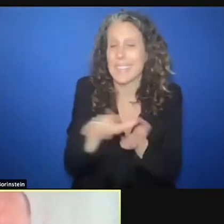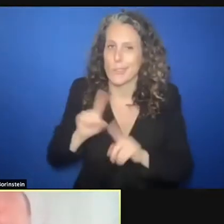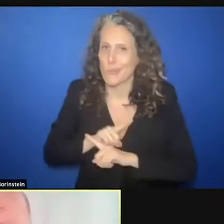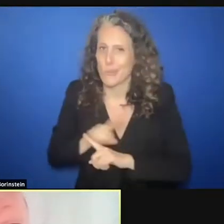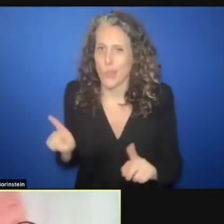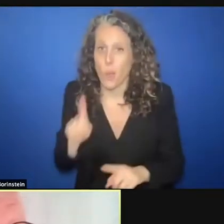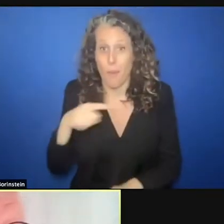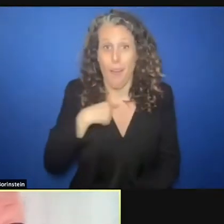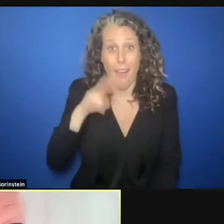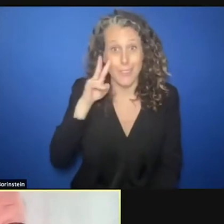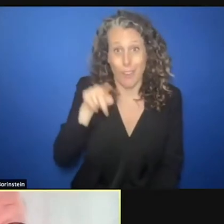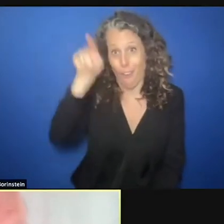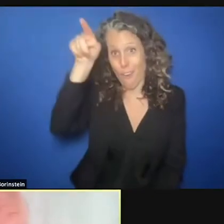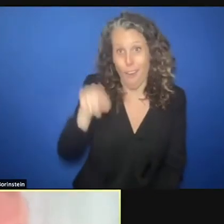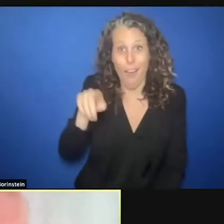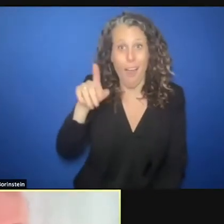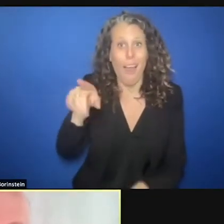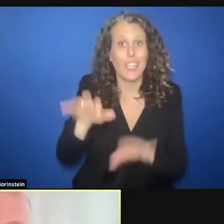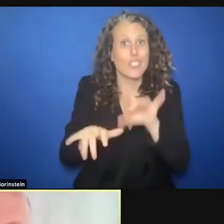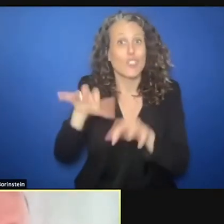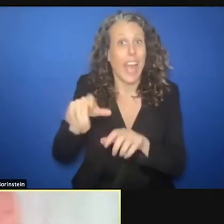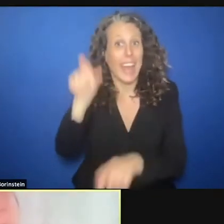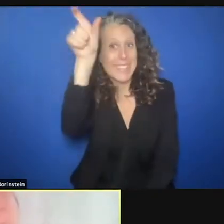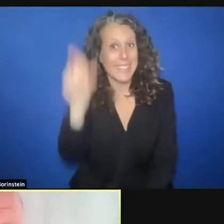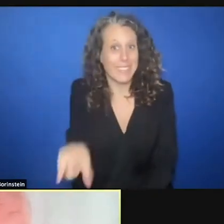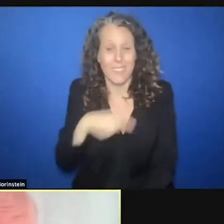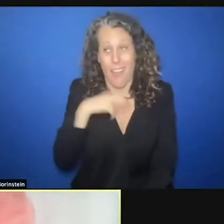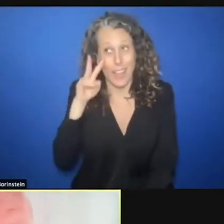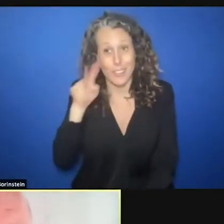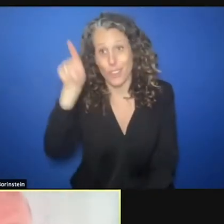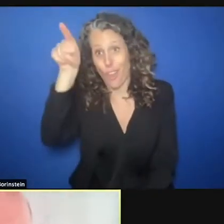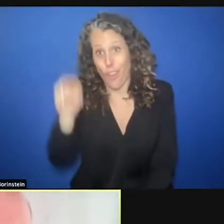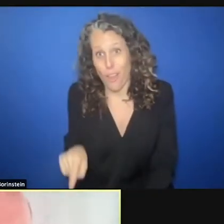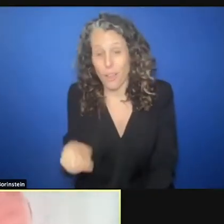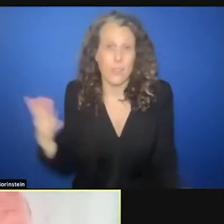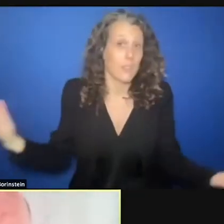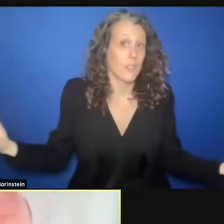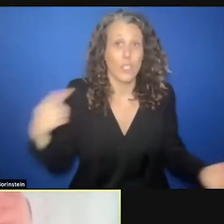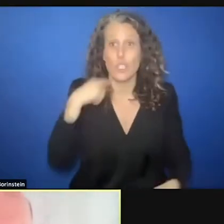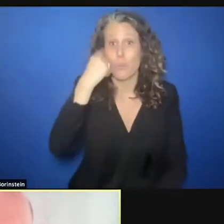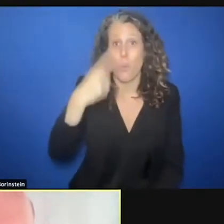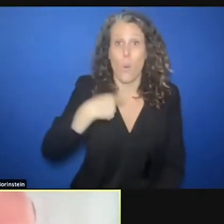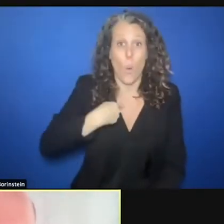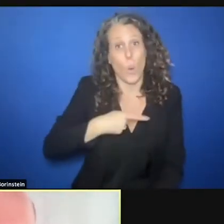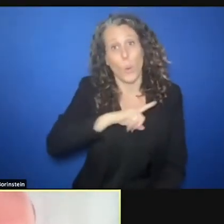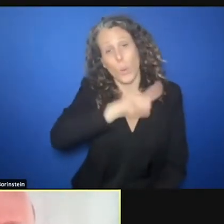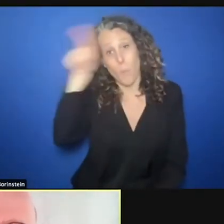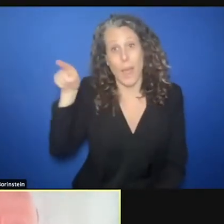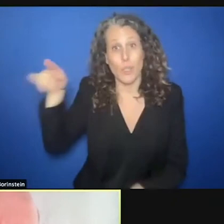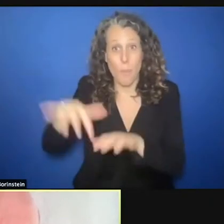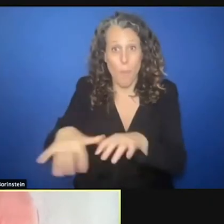saying also listen, I go tomorrow back to the parliament and I have to ask for money. So how